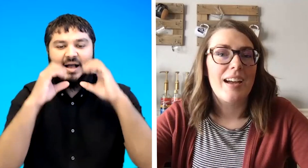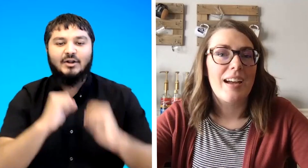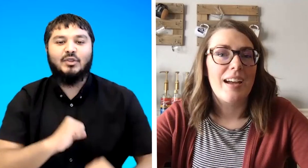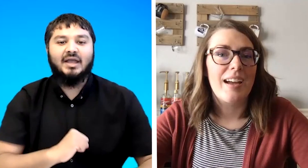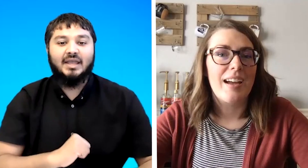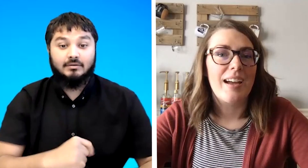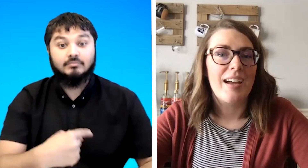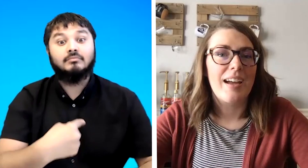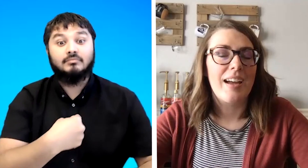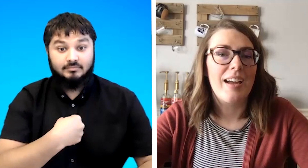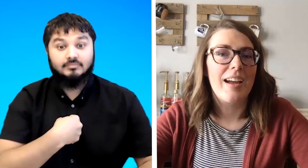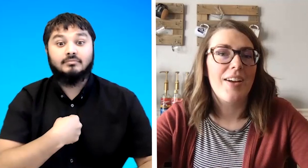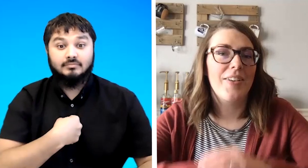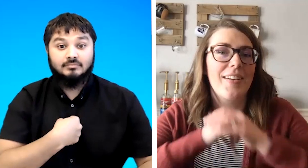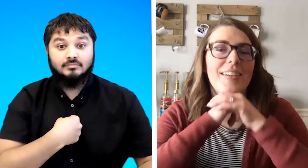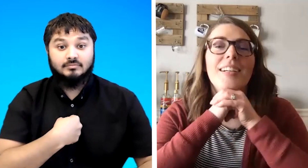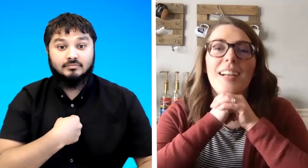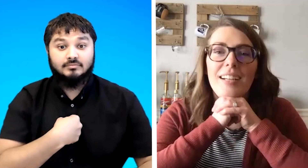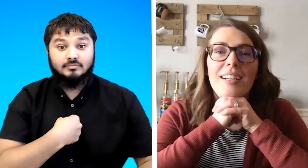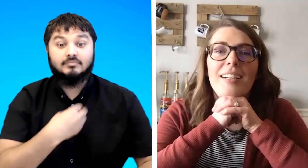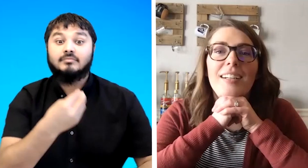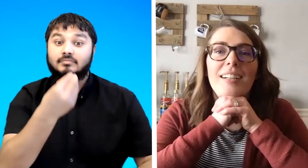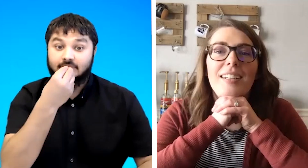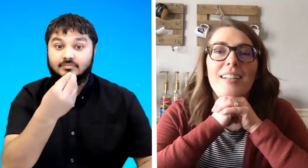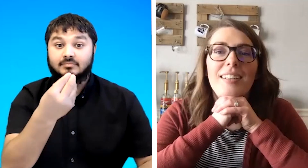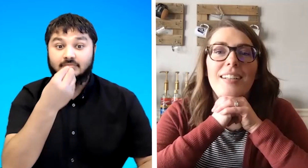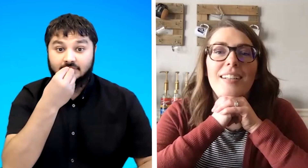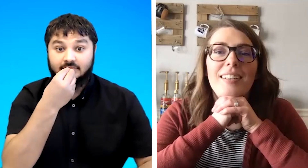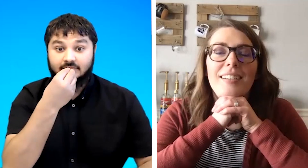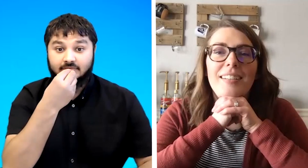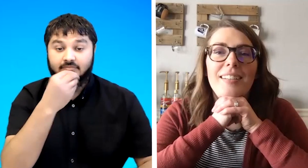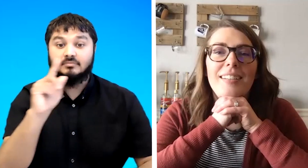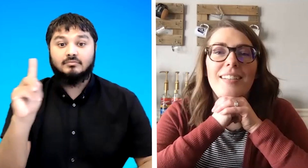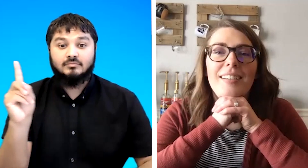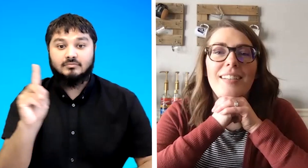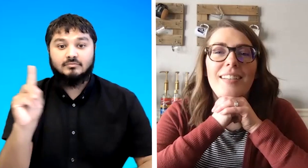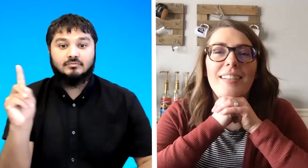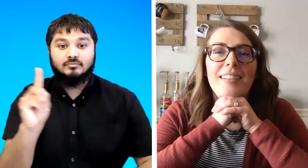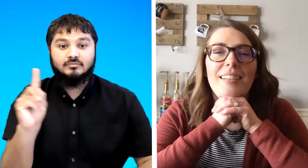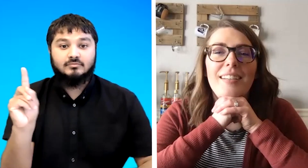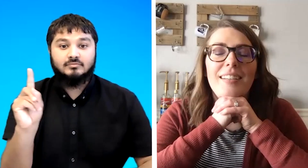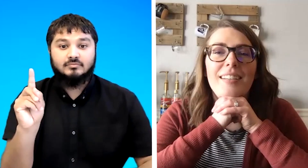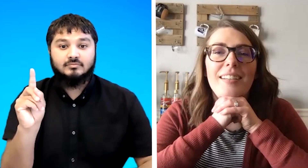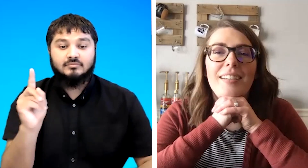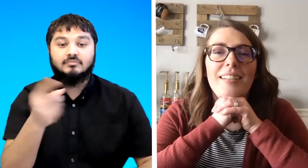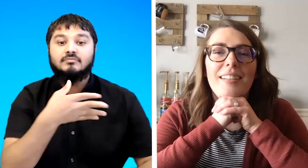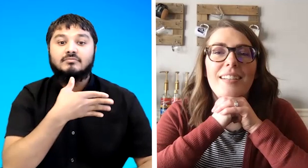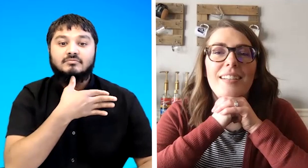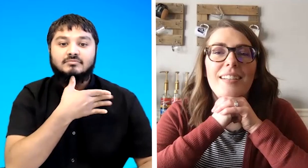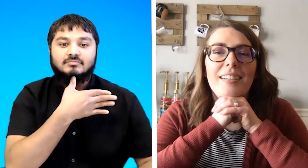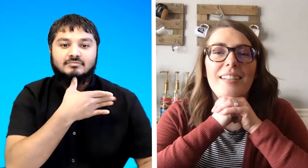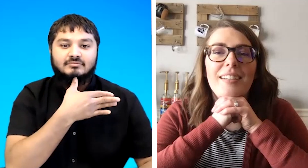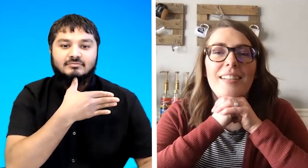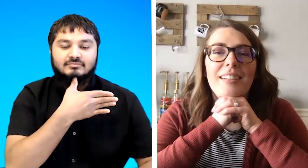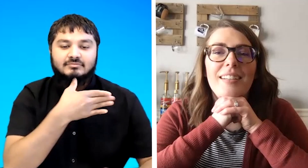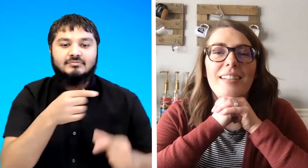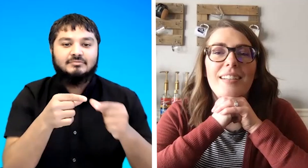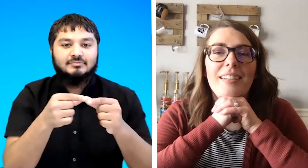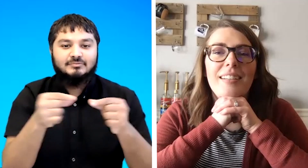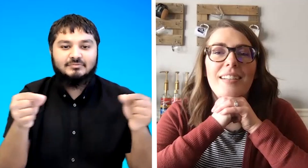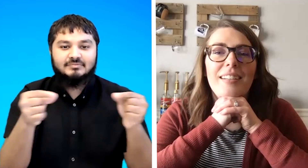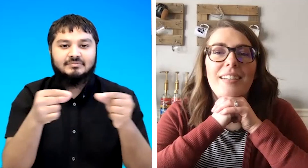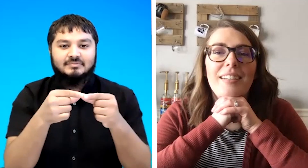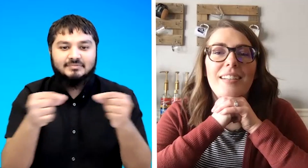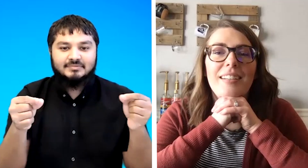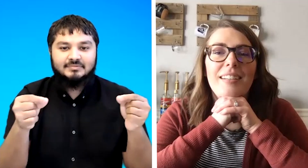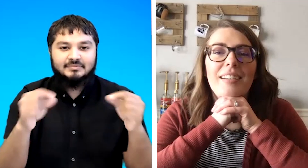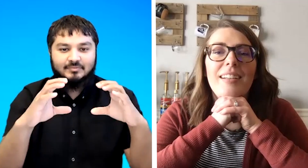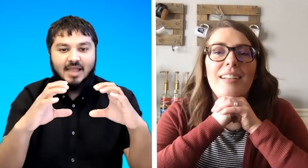do that again